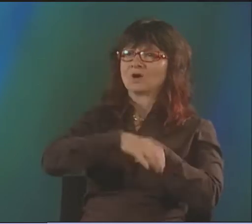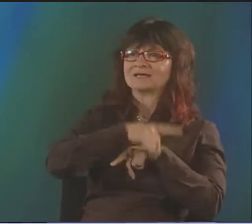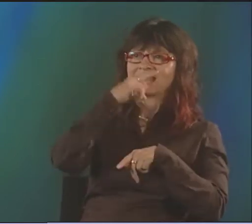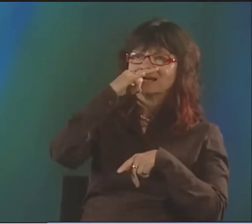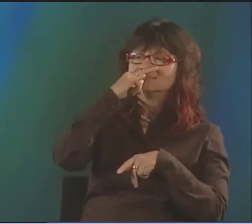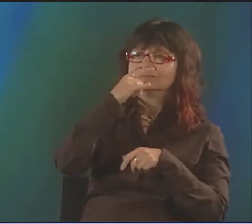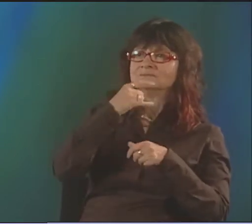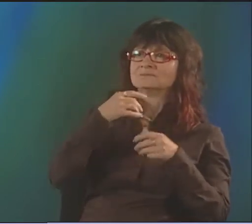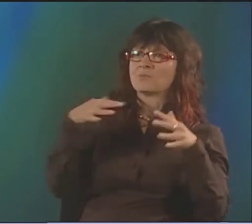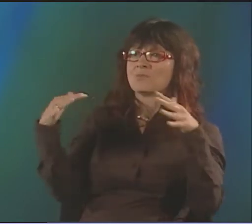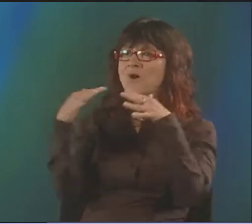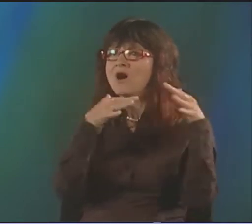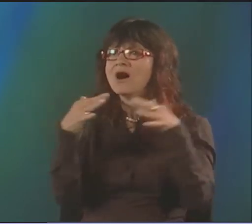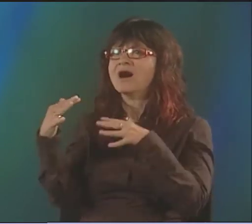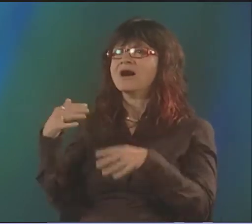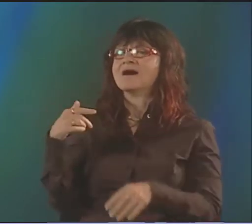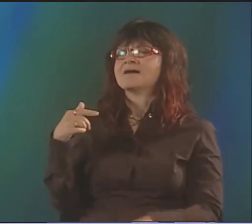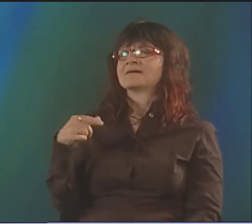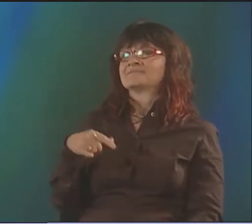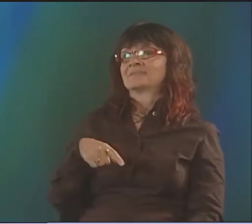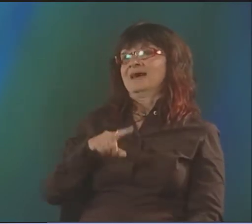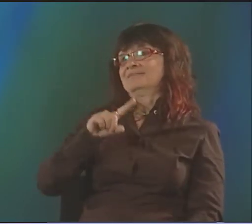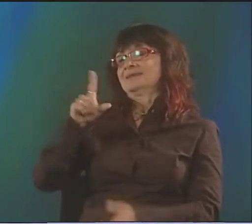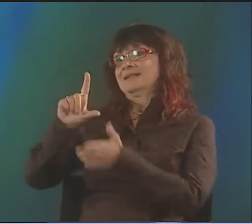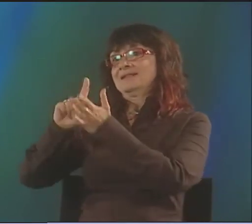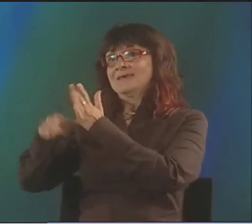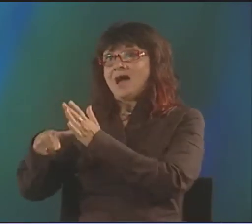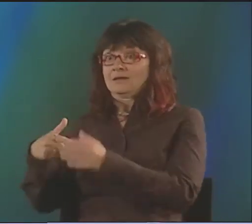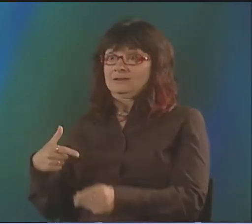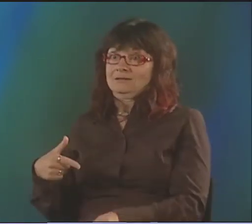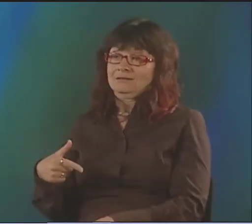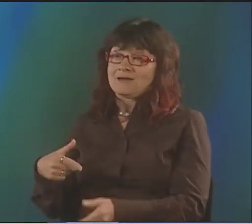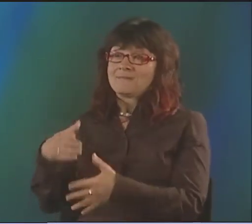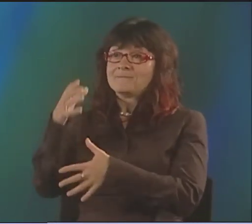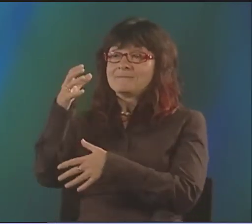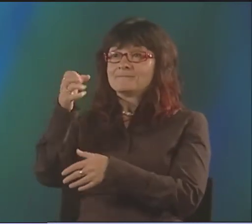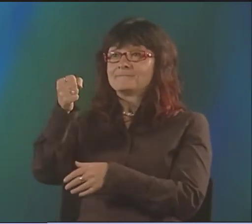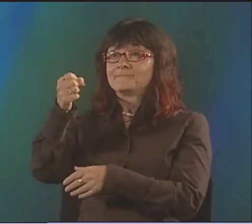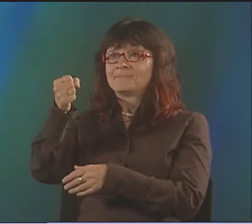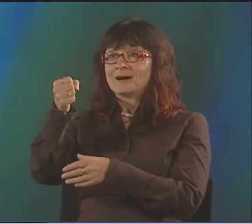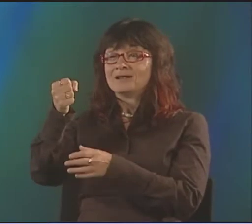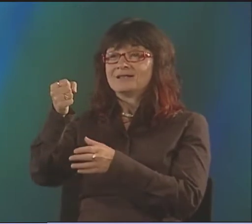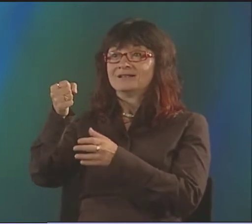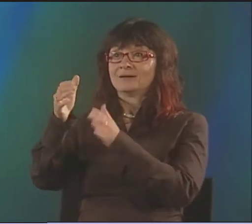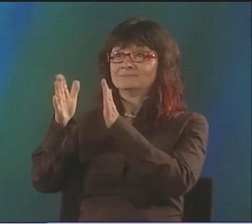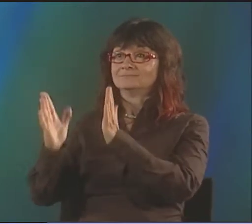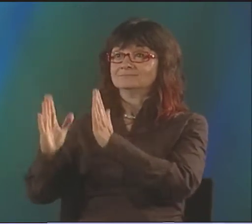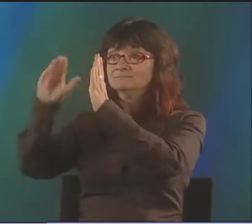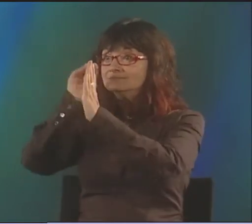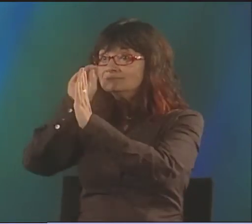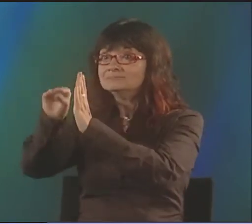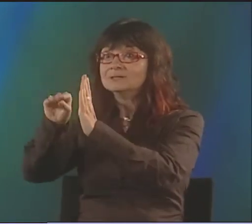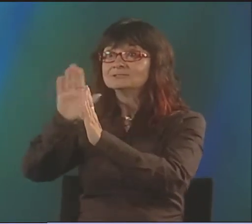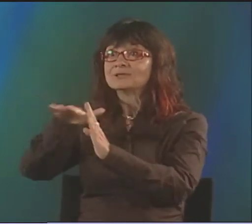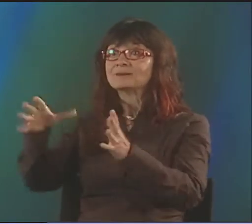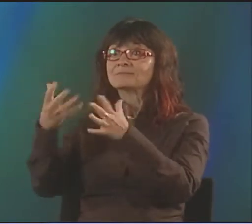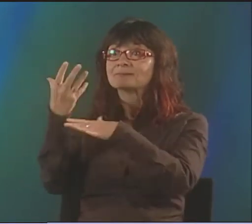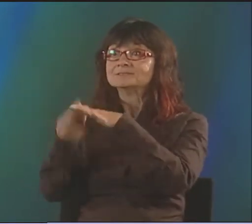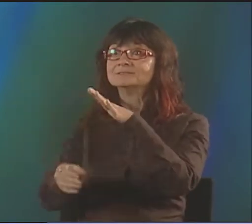AND SHOOTING THEM IN THE BACK. AND THEN RIGHT ON THE HEELS OF THAT, I LEARNED ABOUT HOW IN SOUTH AMERICA, QUITE OFTEN,